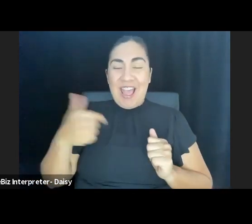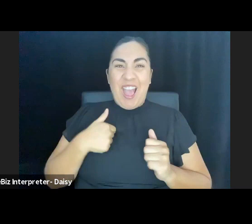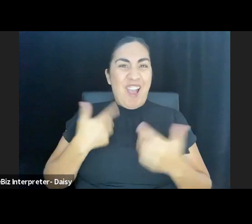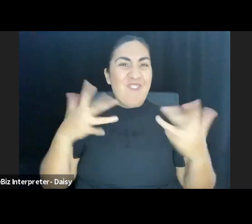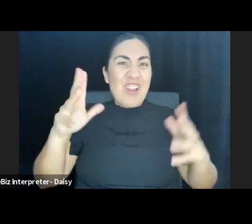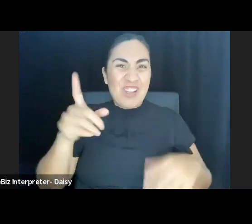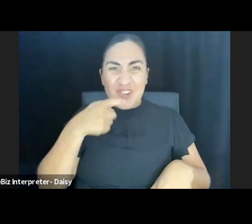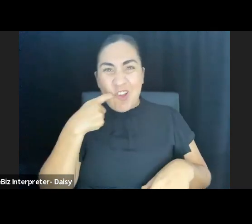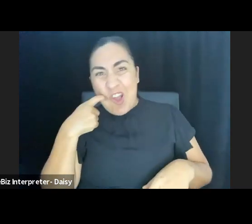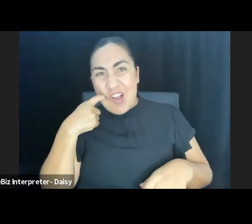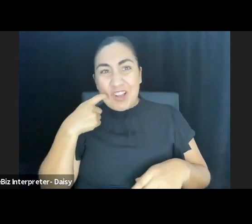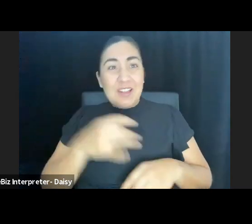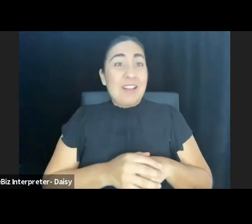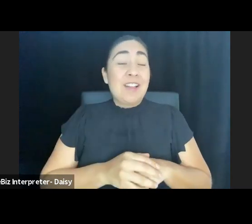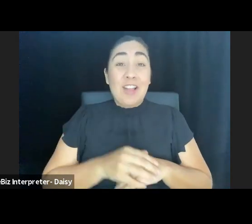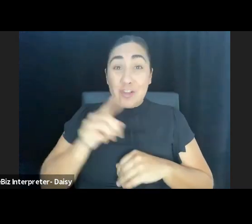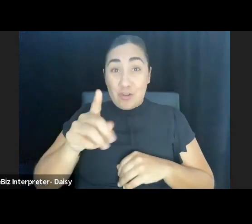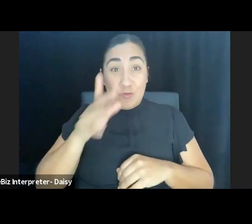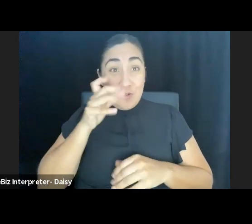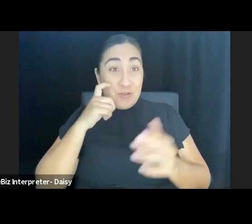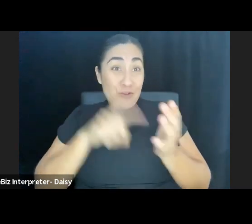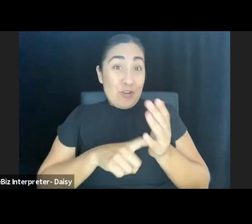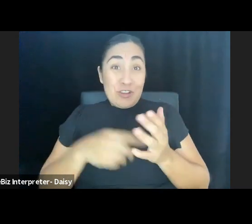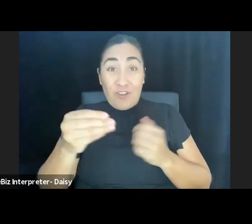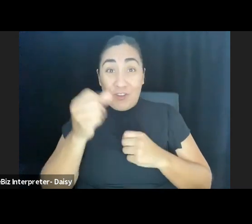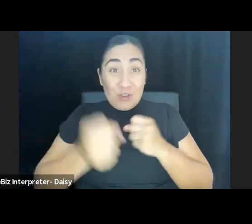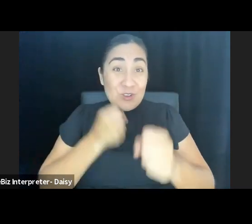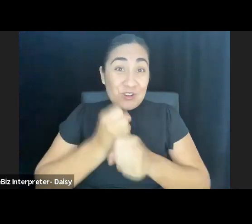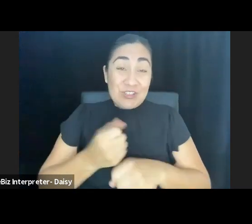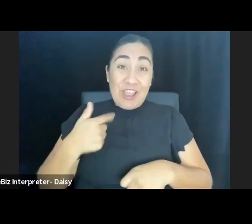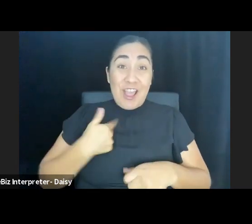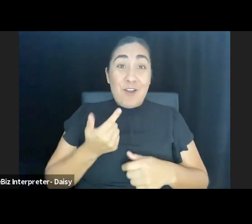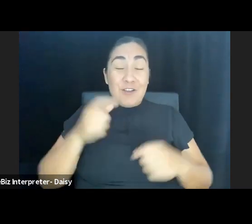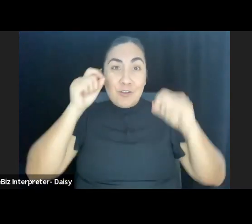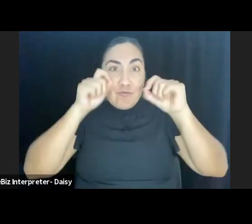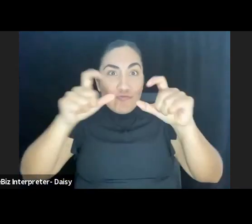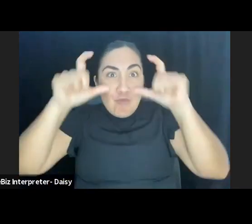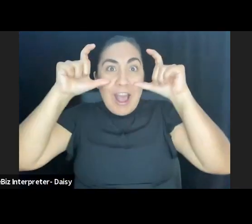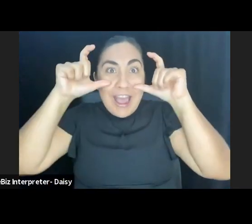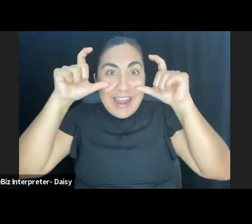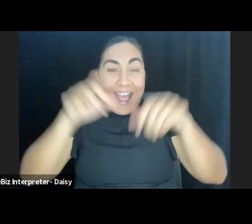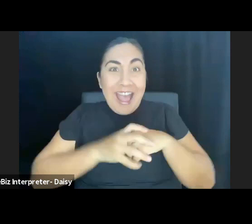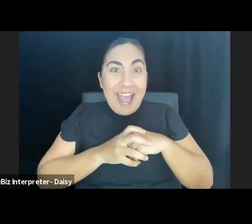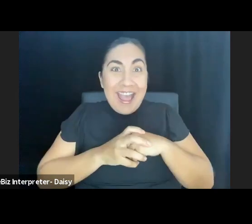and I'm a wide-eyed, full-lipped, bushy-tailed 23-year-old and I've landed my first professional job